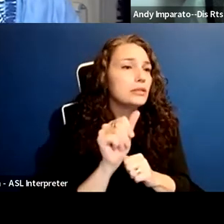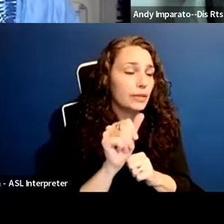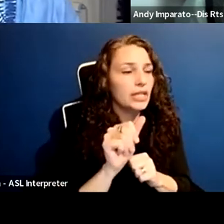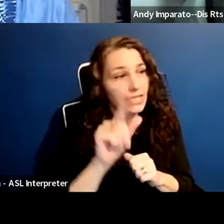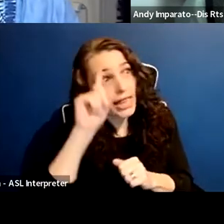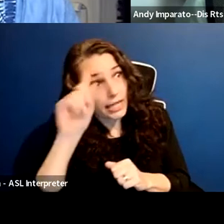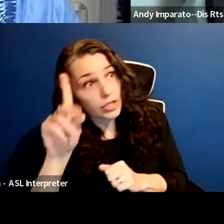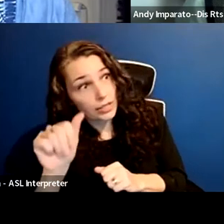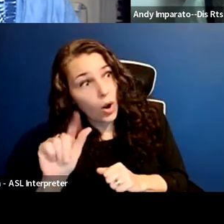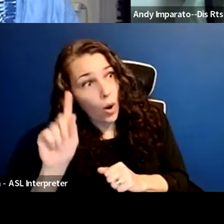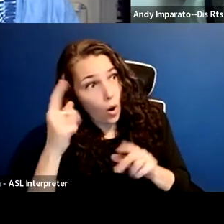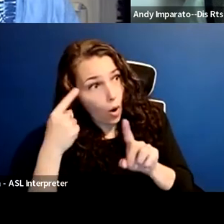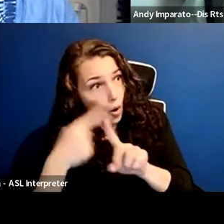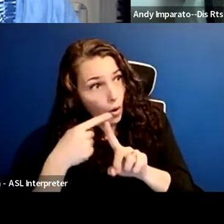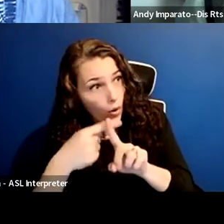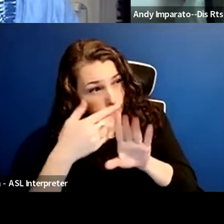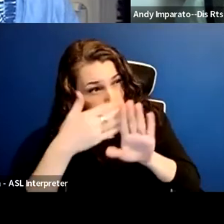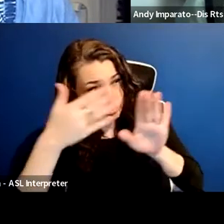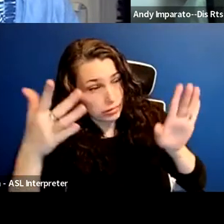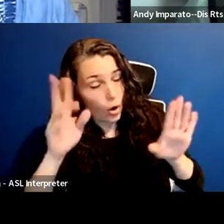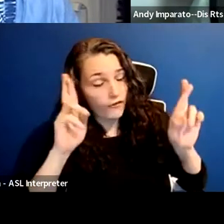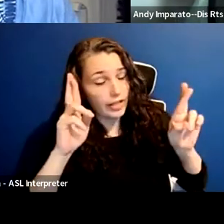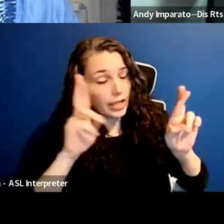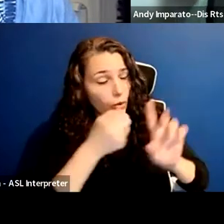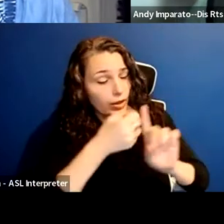If I can add just a comment to that,